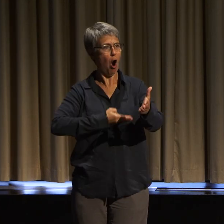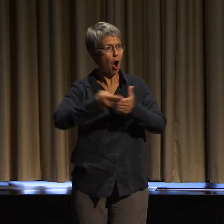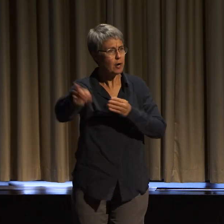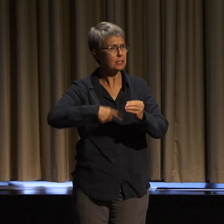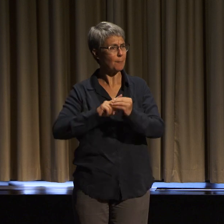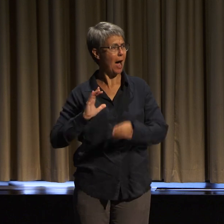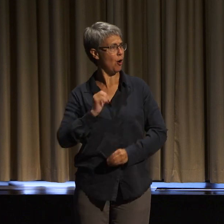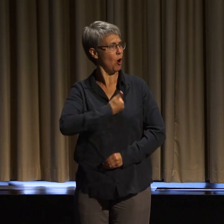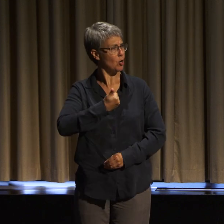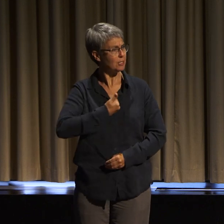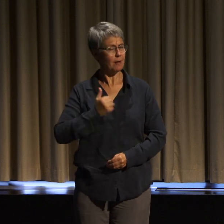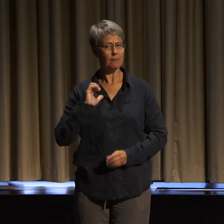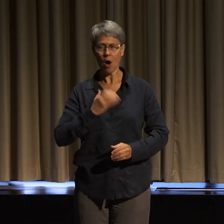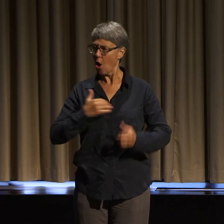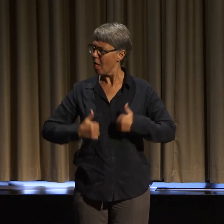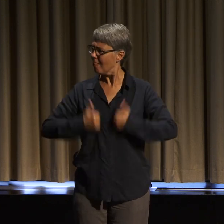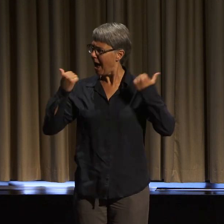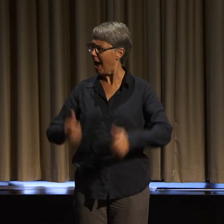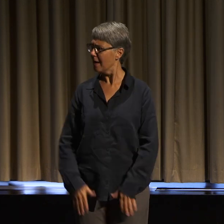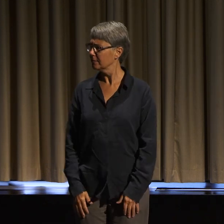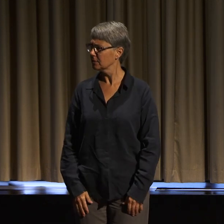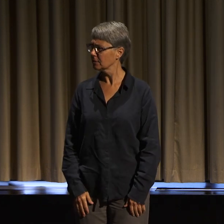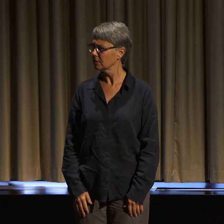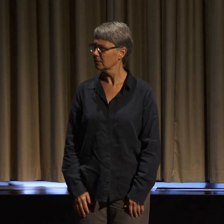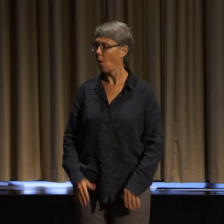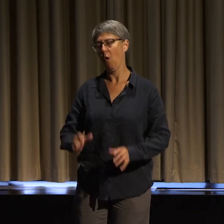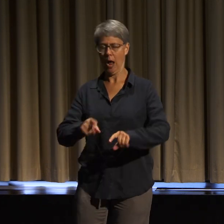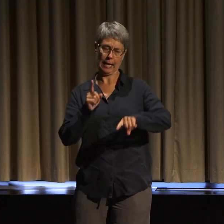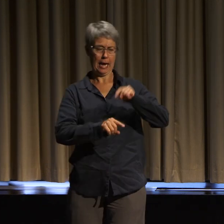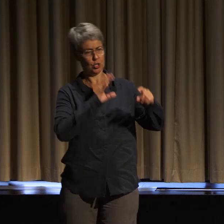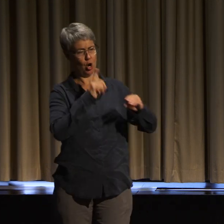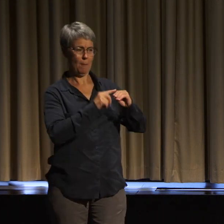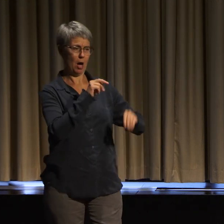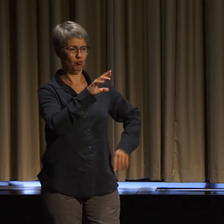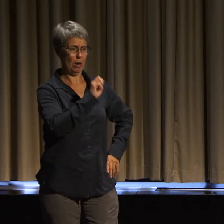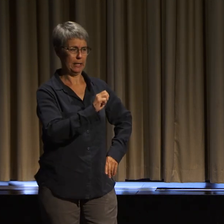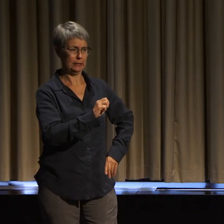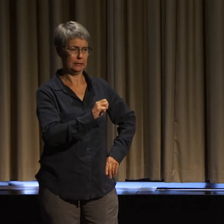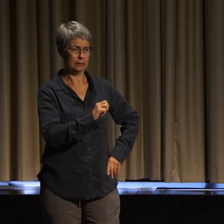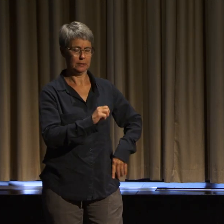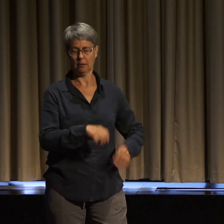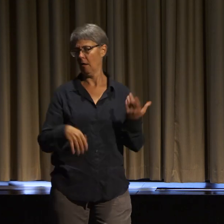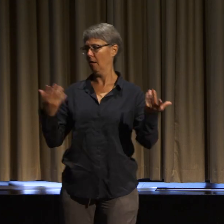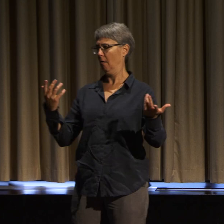It shouldn't be that we have to leave racial justice and people of colored spaces to be able to fully name